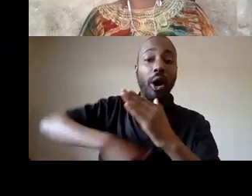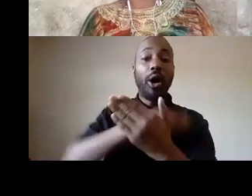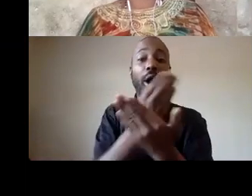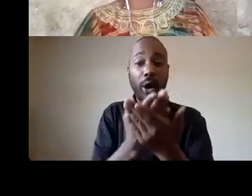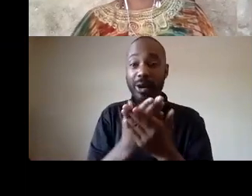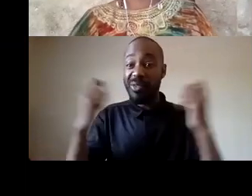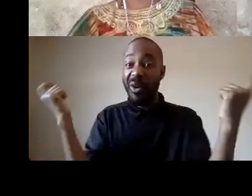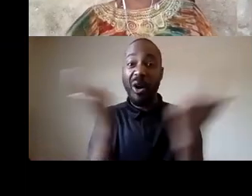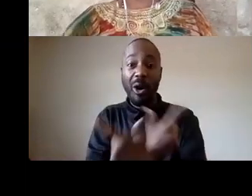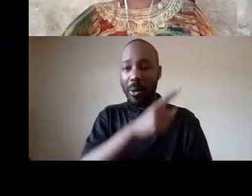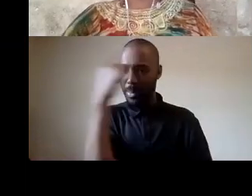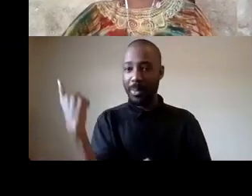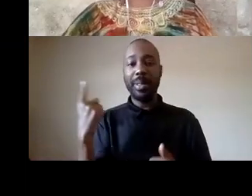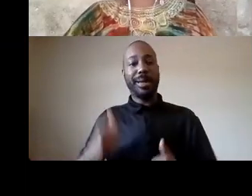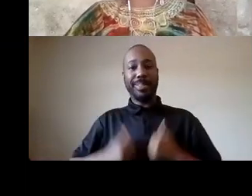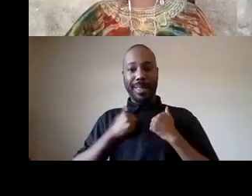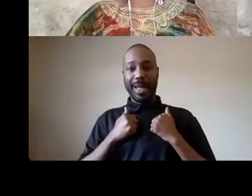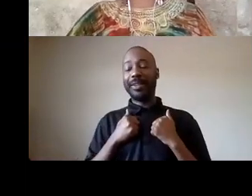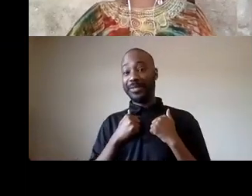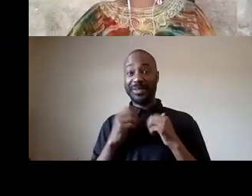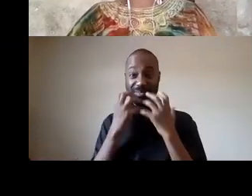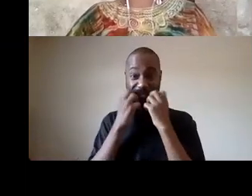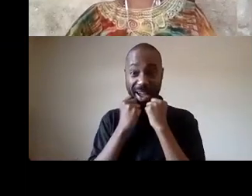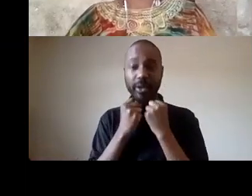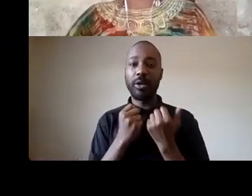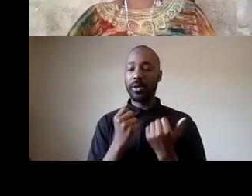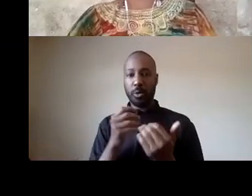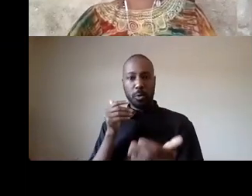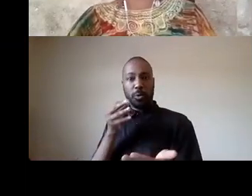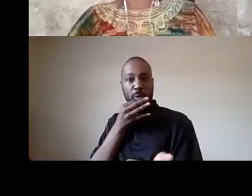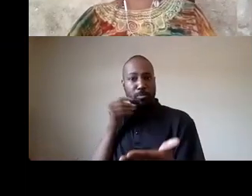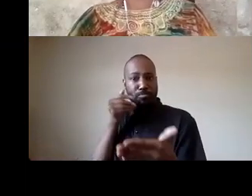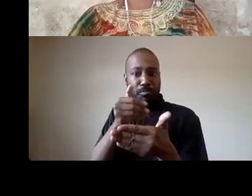of pride weekend it's really important that when we say all black lives matter